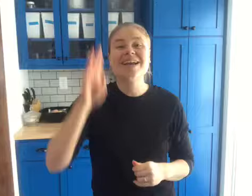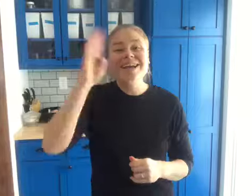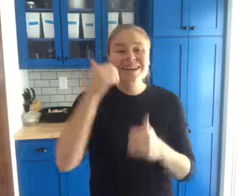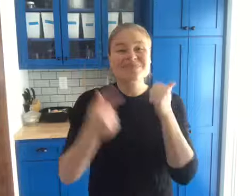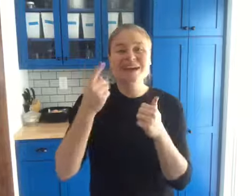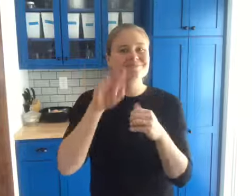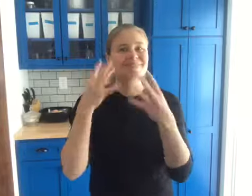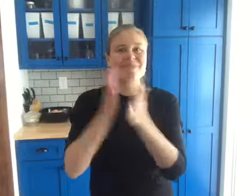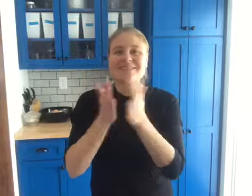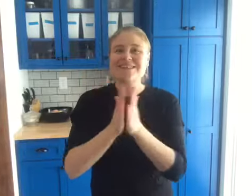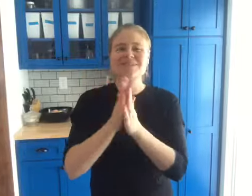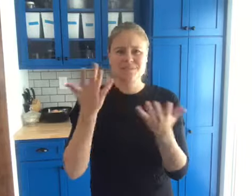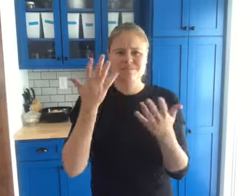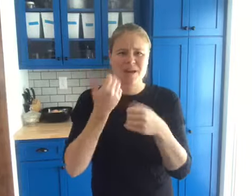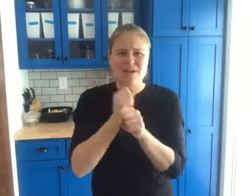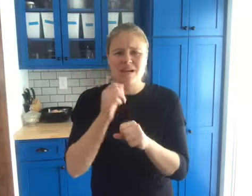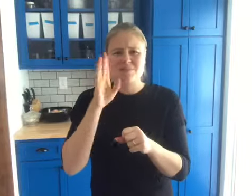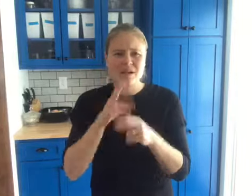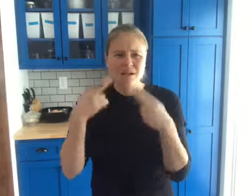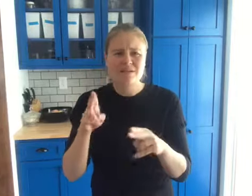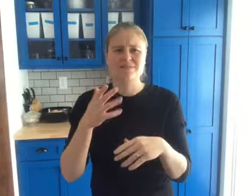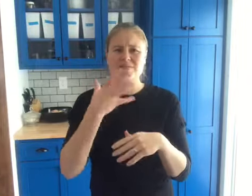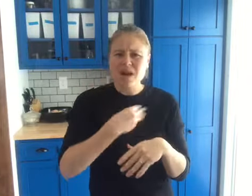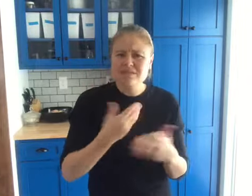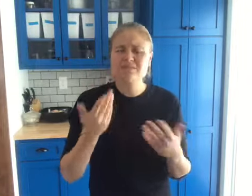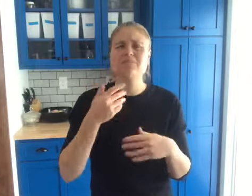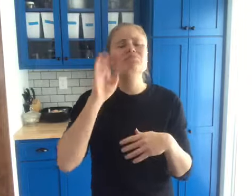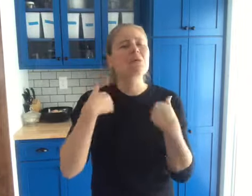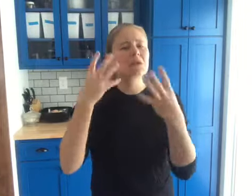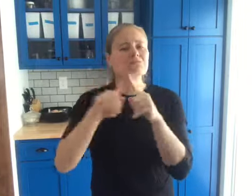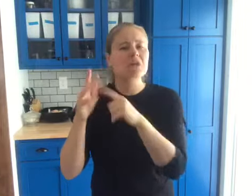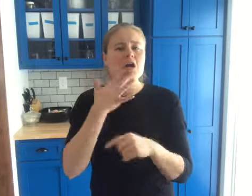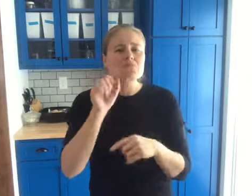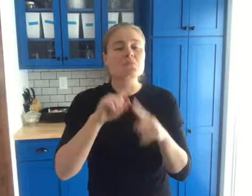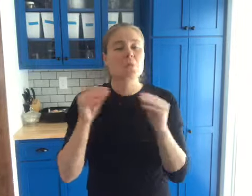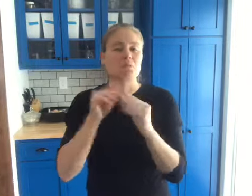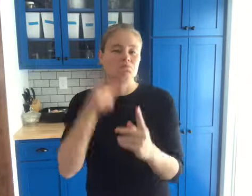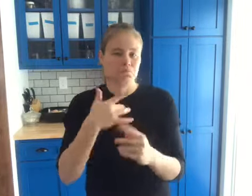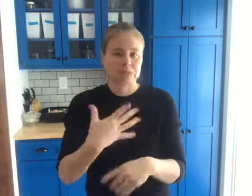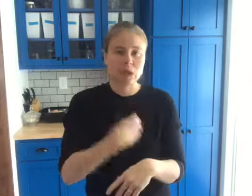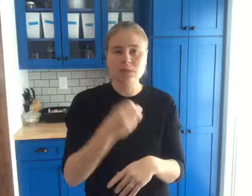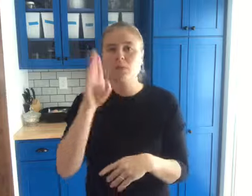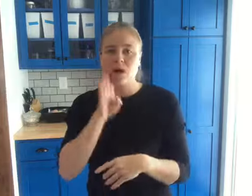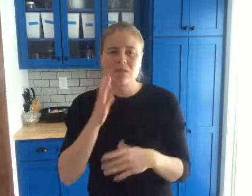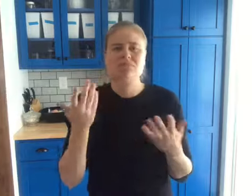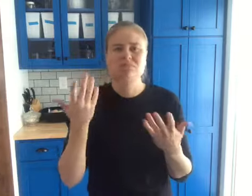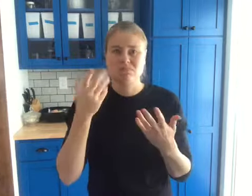Hi everybody! Many asked what make brown or white eggs? There are even more colors eggs but mostly white or brown eggs.